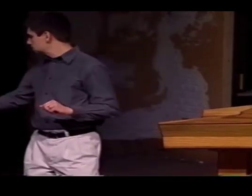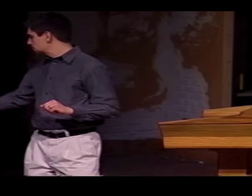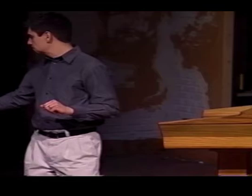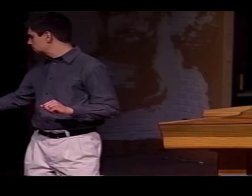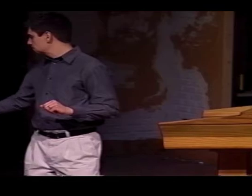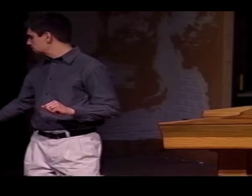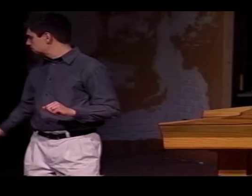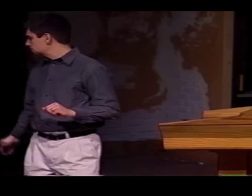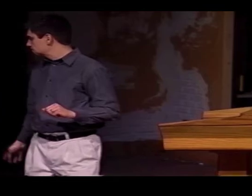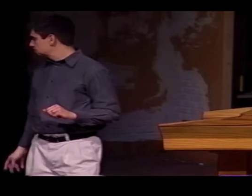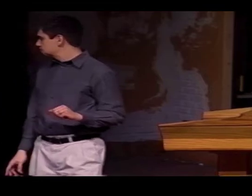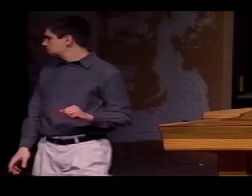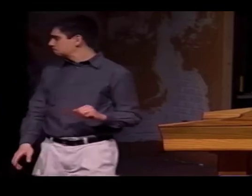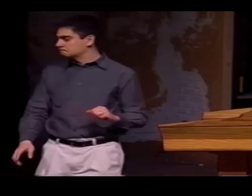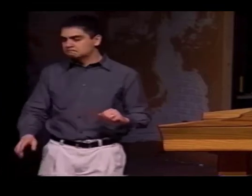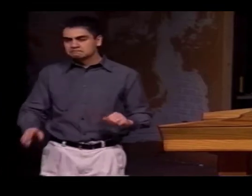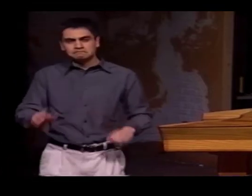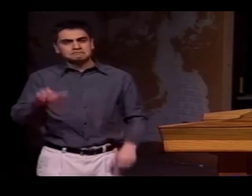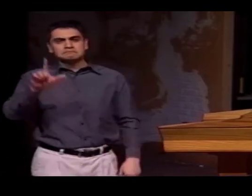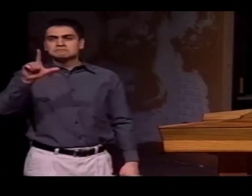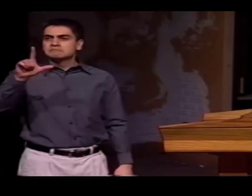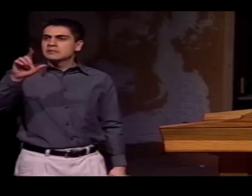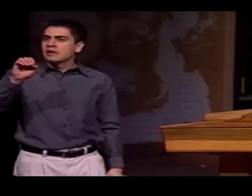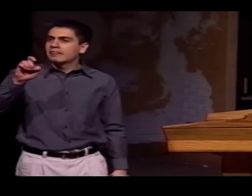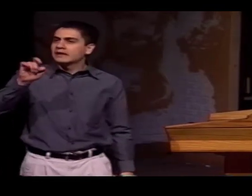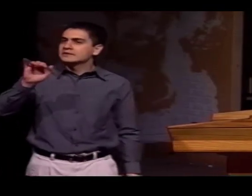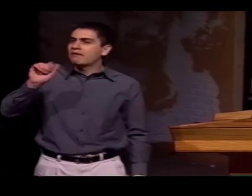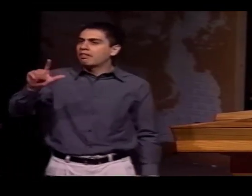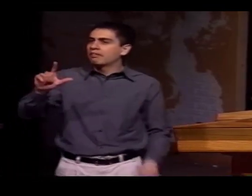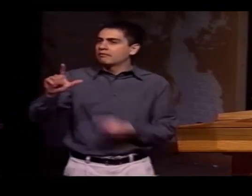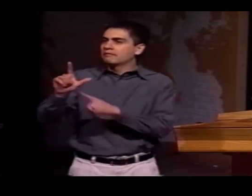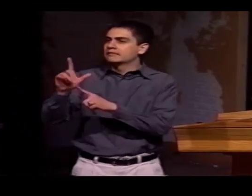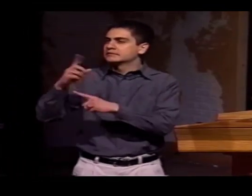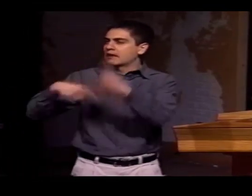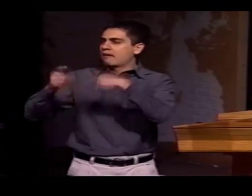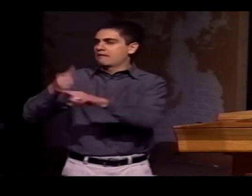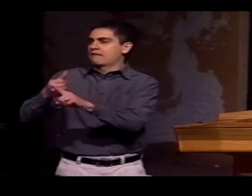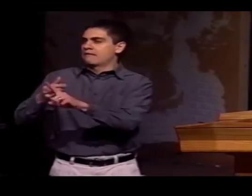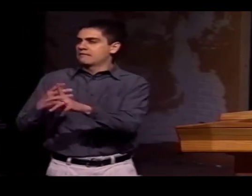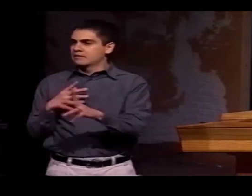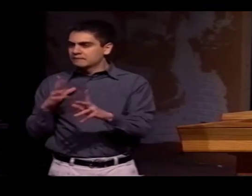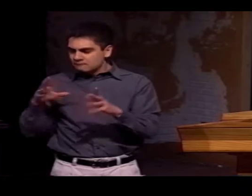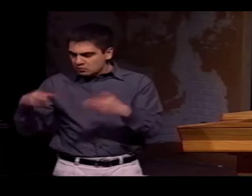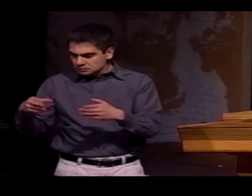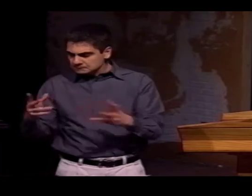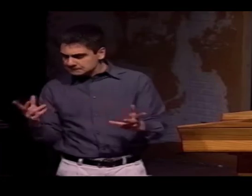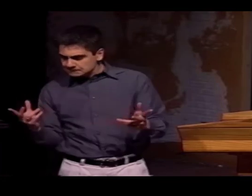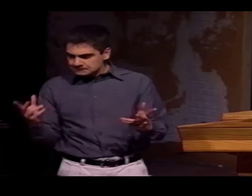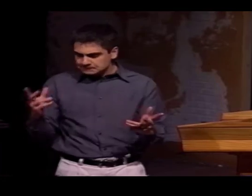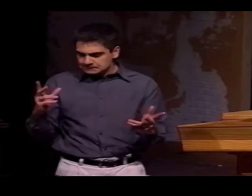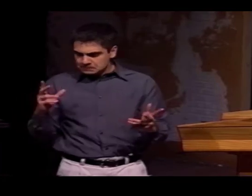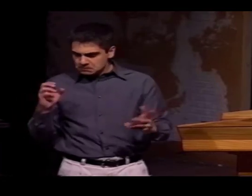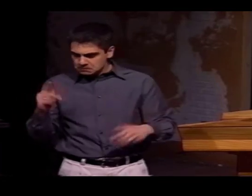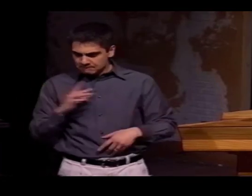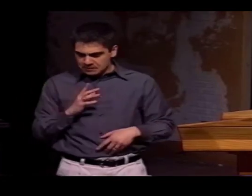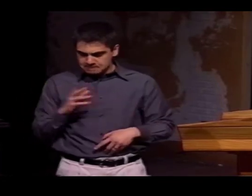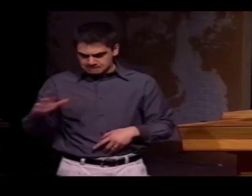THE EMPHASIS IS ON THE PHONOLOGICAL CHARACTERISTICS. THE NEXT CATEGORY IS LEXICAL,